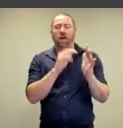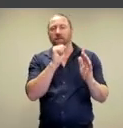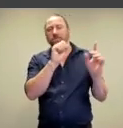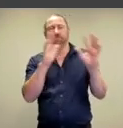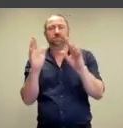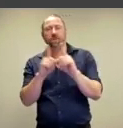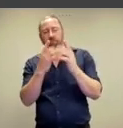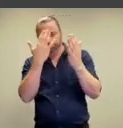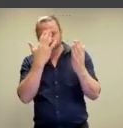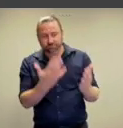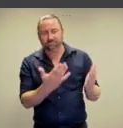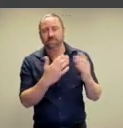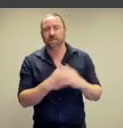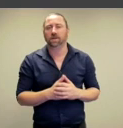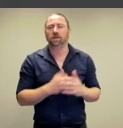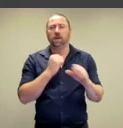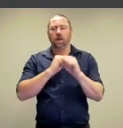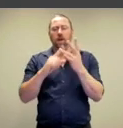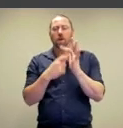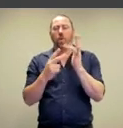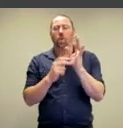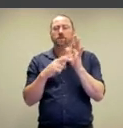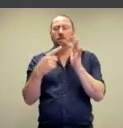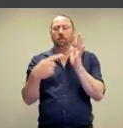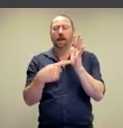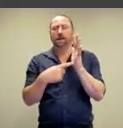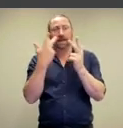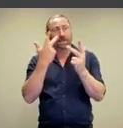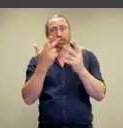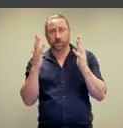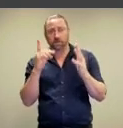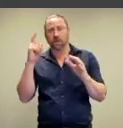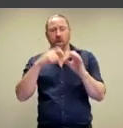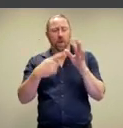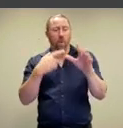and just realized that it's an homage.